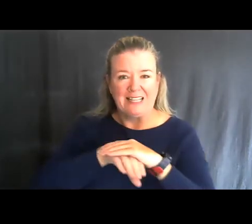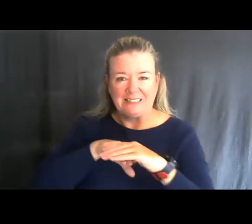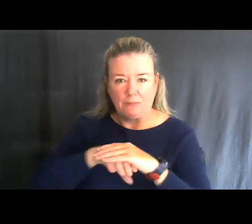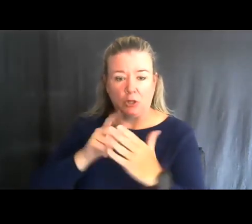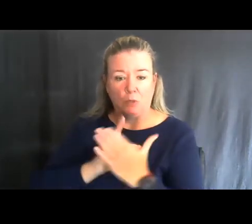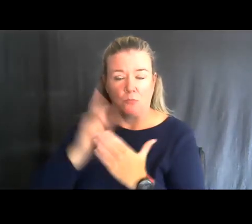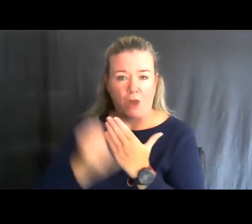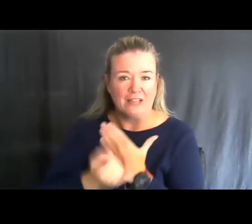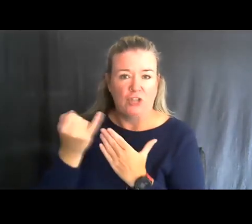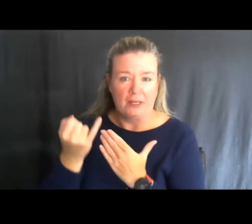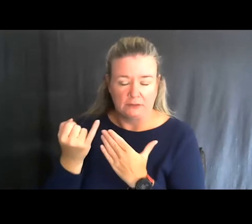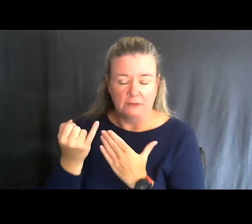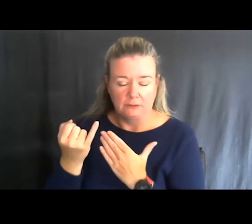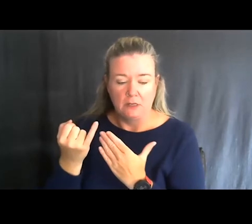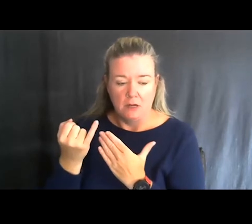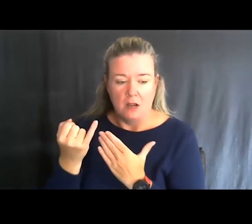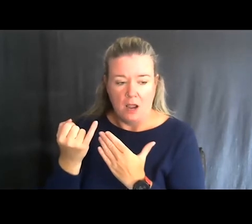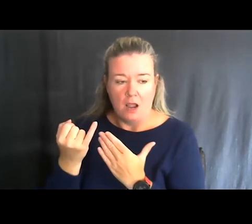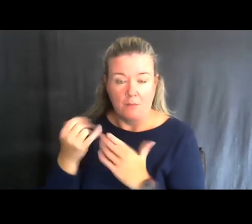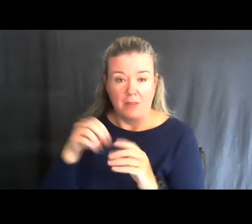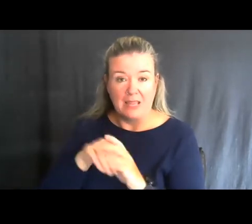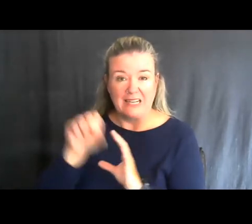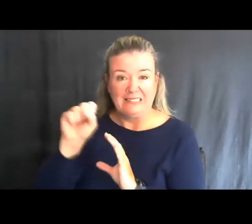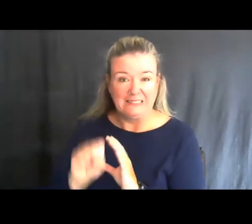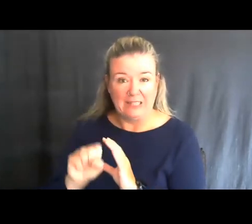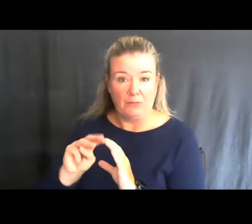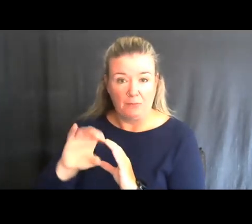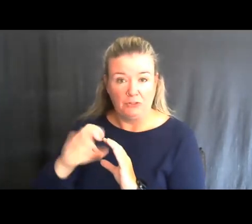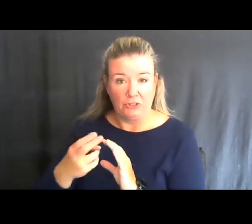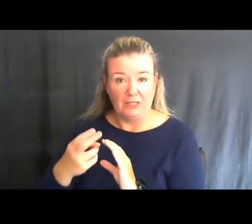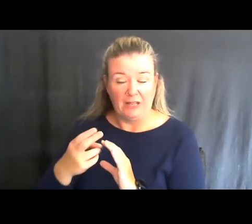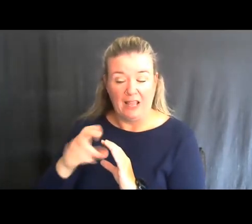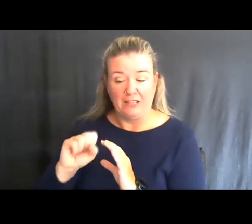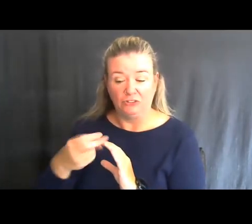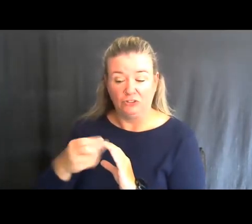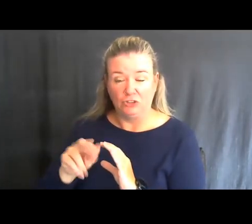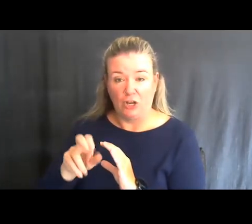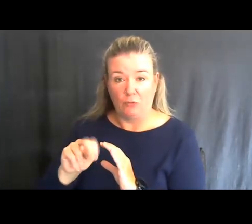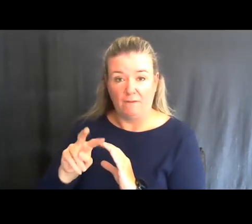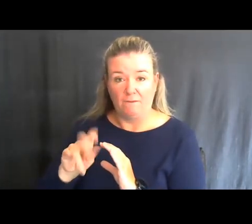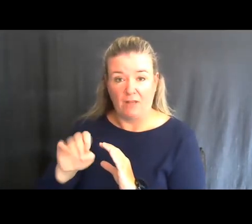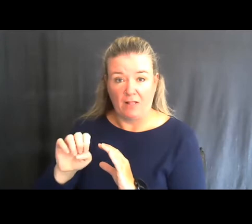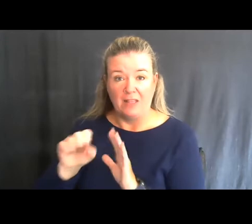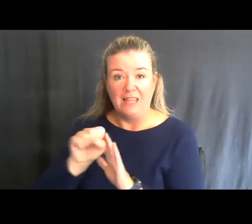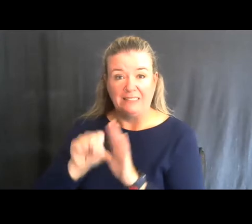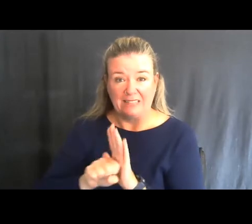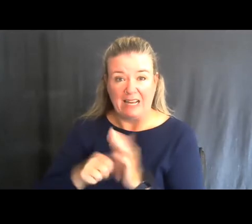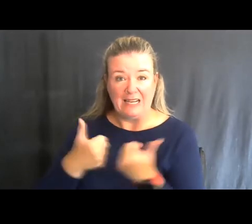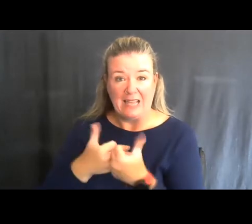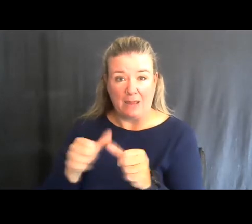projects down in southern Michigan at Sharonville State Game Area and other game areas as well.